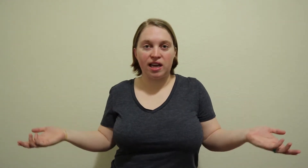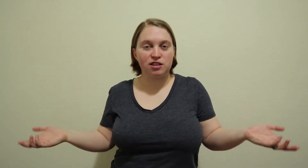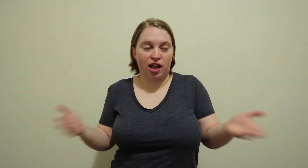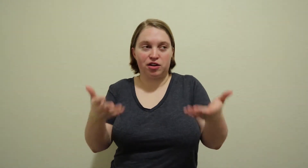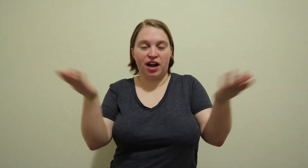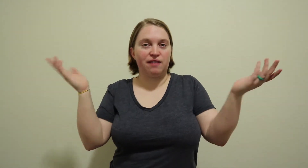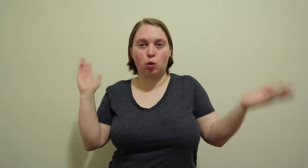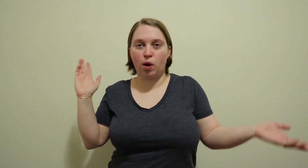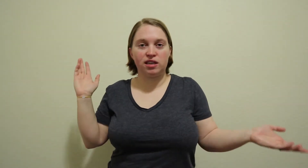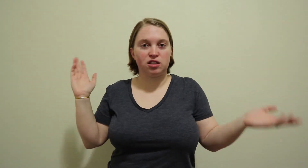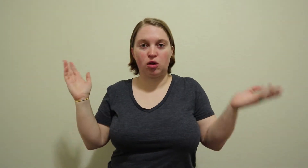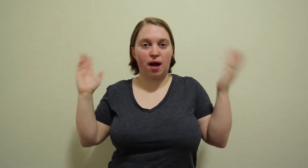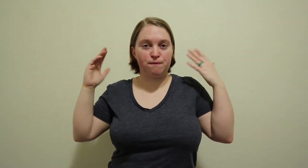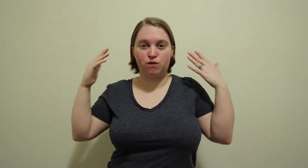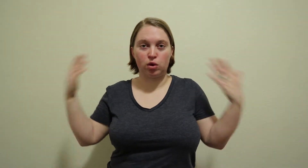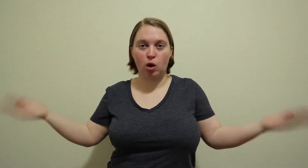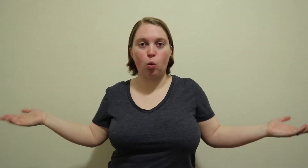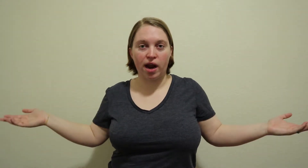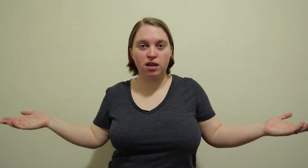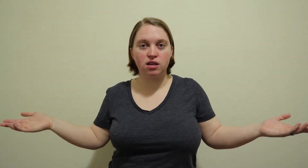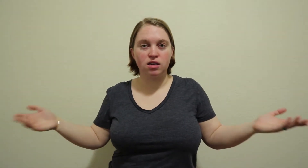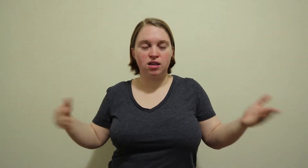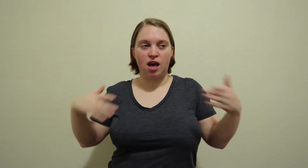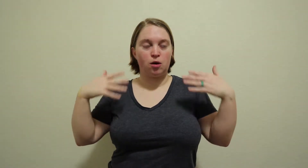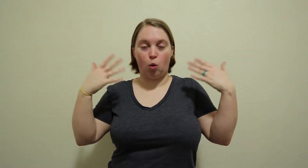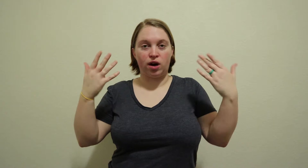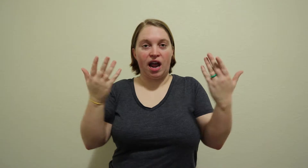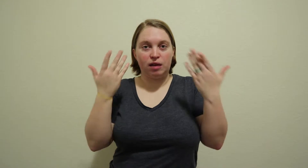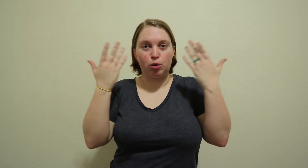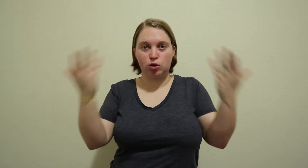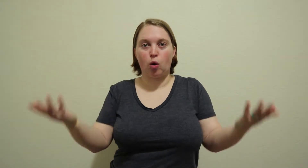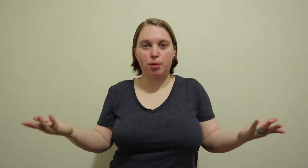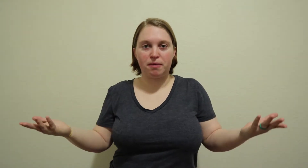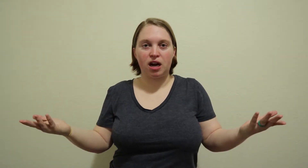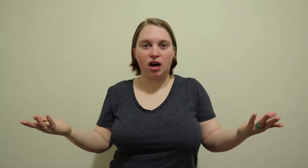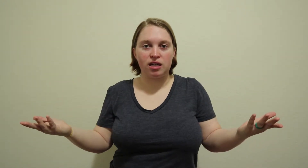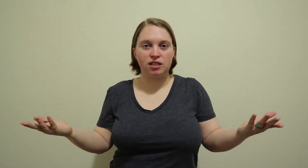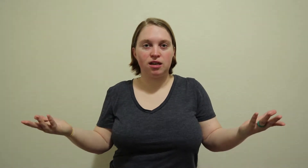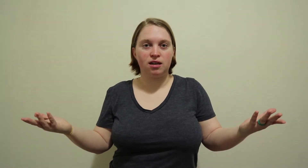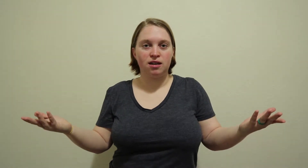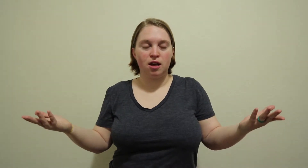they're going have to wait until I'm fully awake and/or able to open my eyes